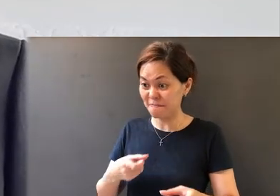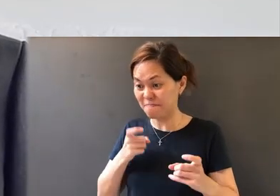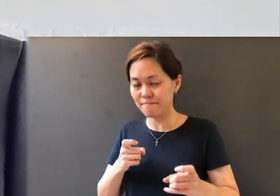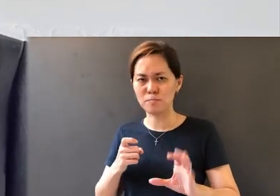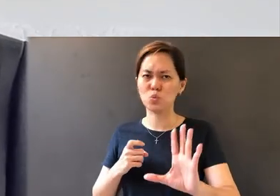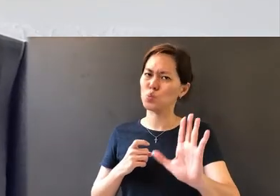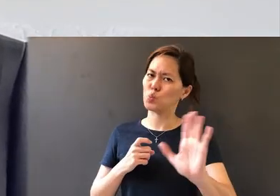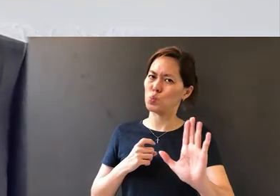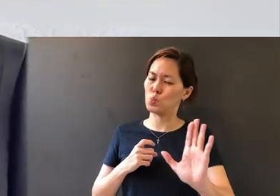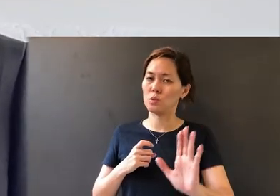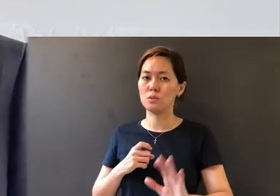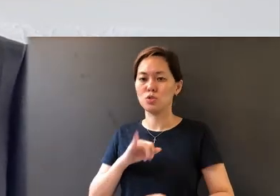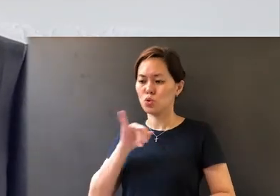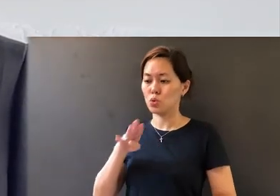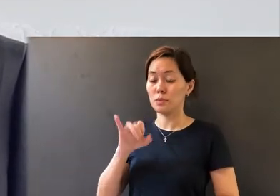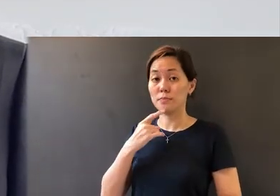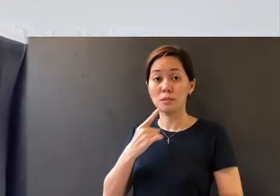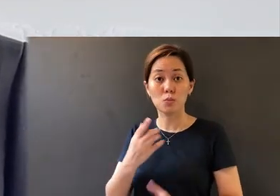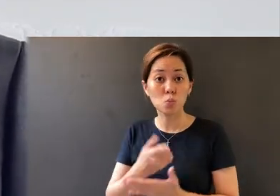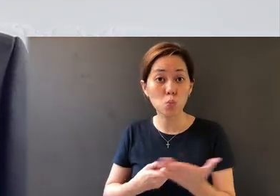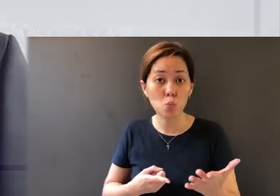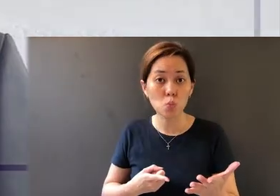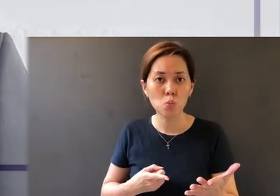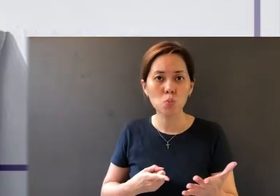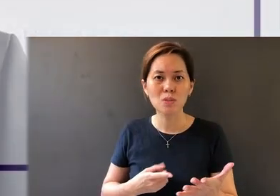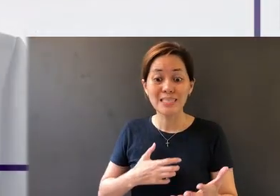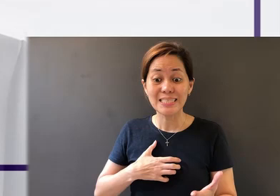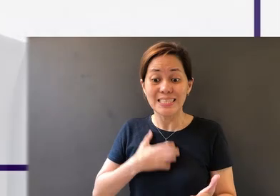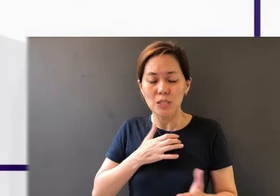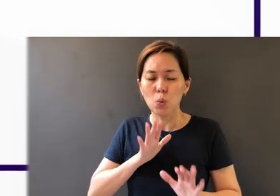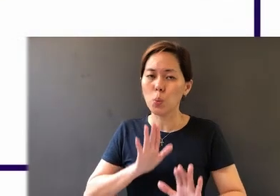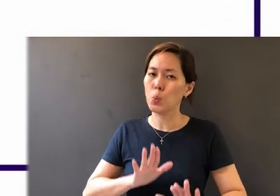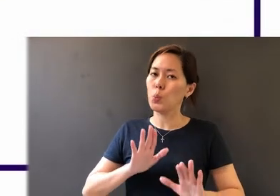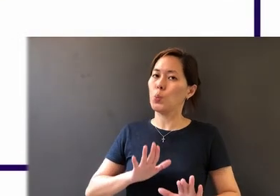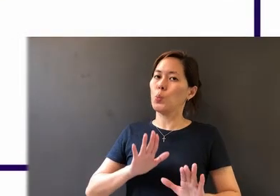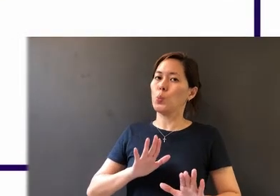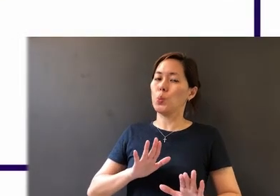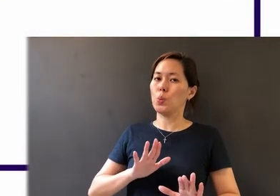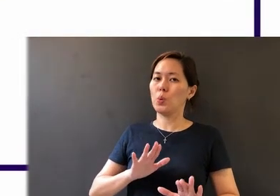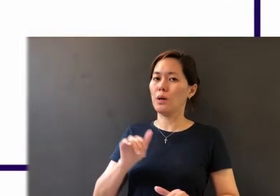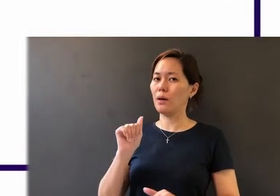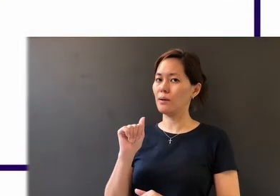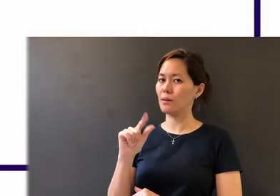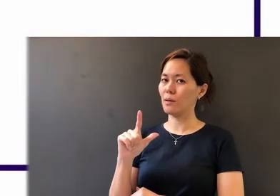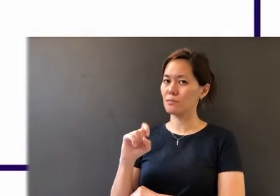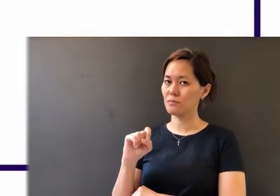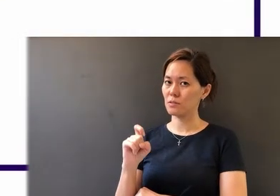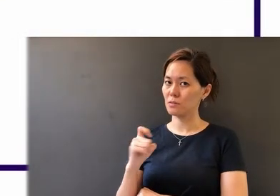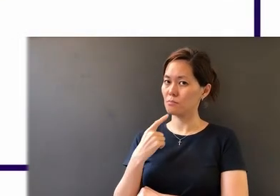Instead, James here: "be slow to anger." And Alec Motyer is so wise to tell us